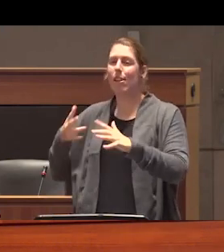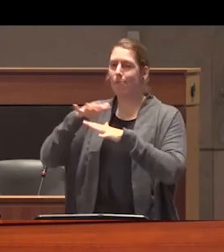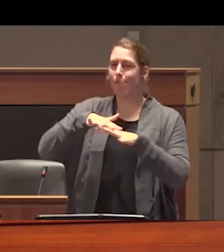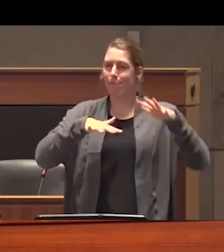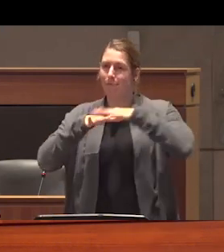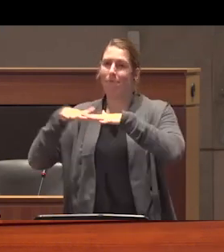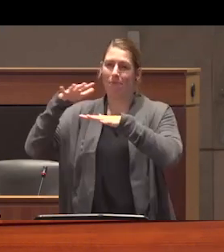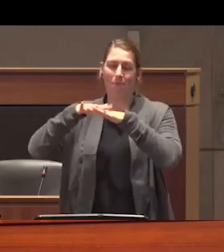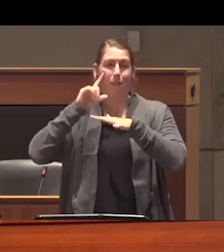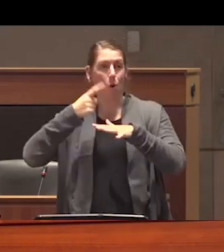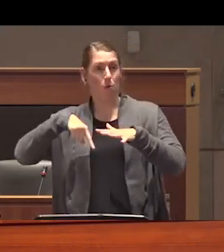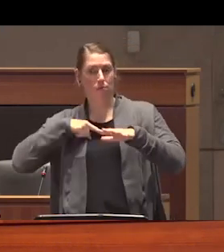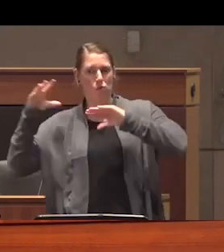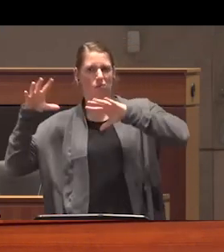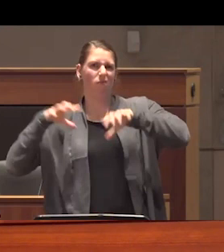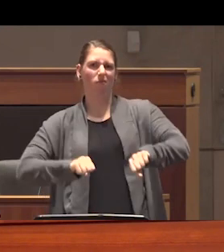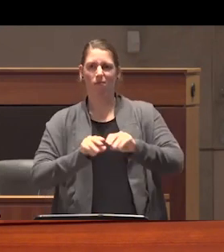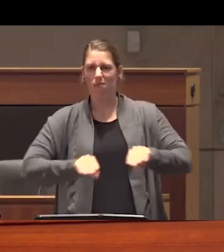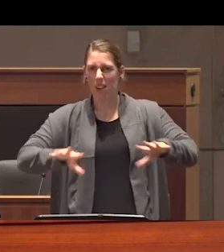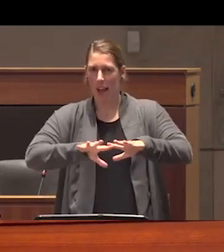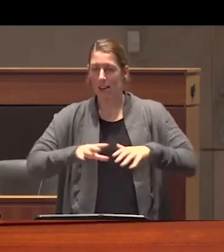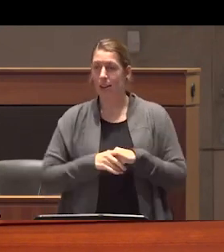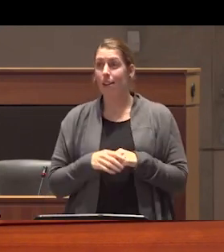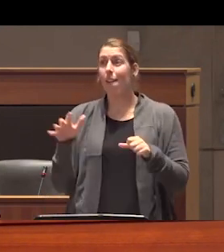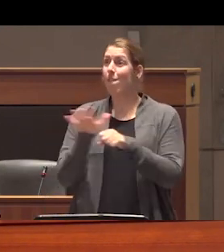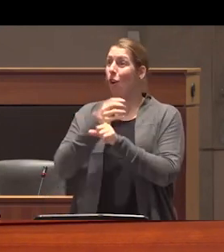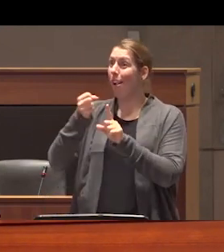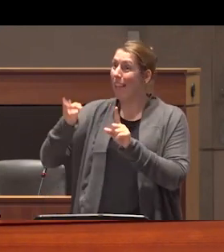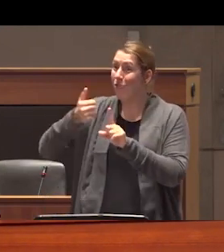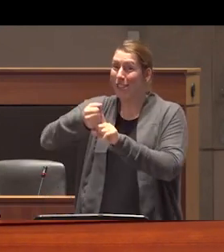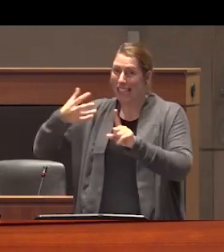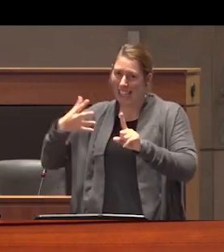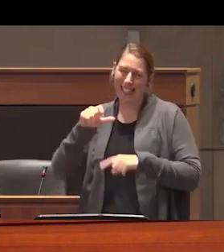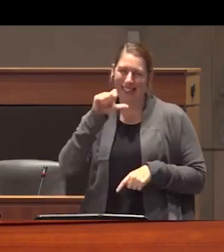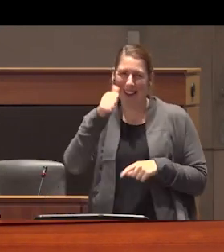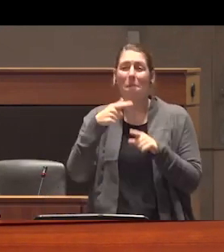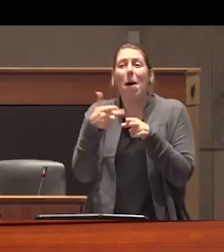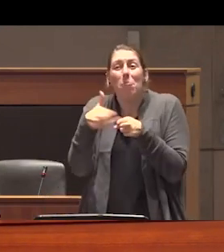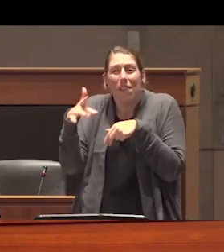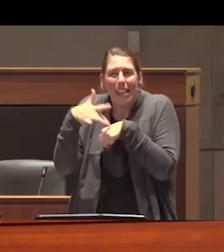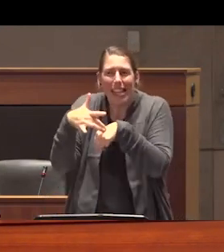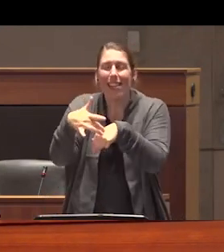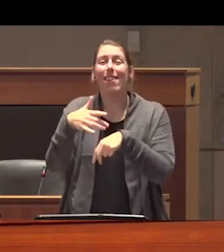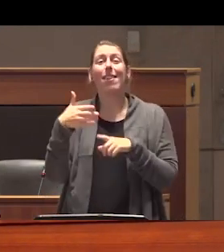settler colonialism I won't give a full history lesson here but briefly prior to colonization some